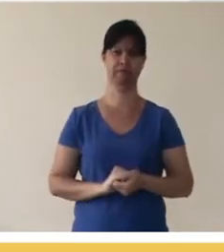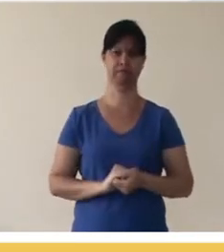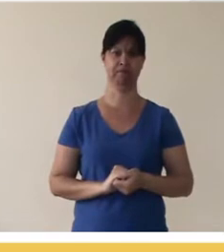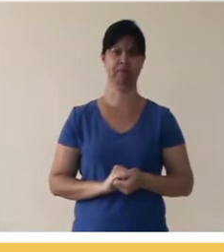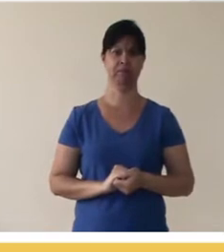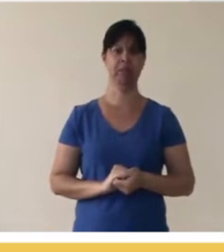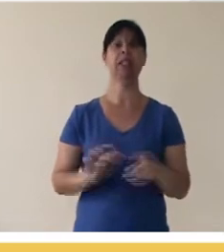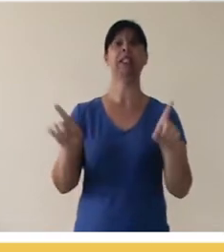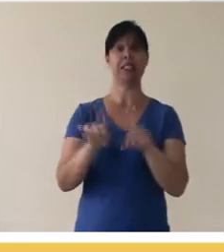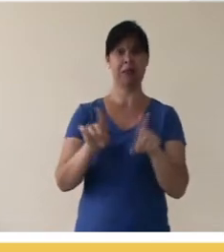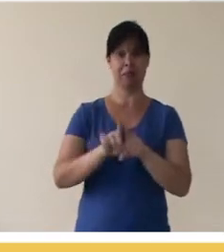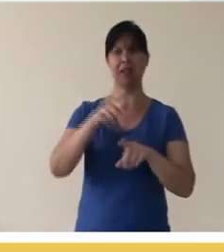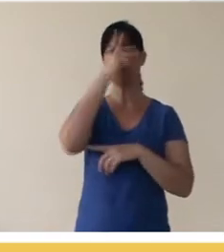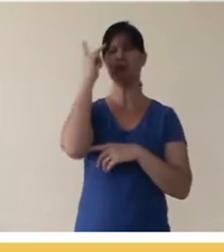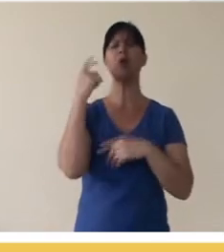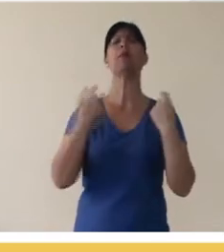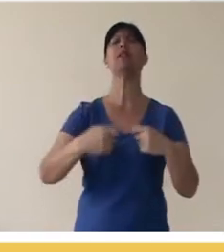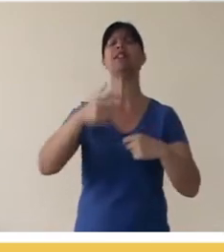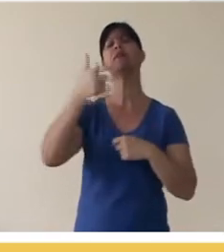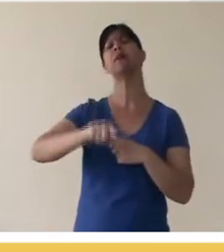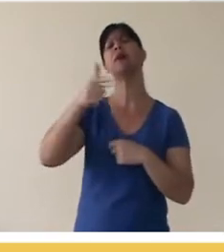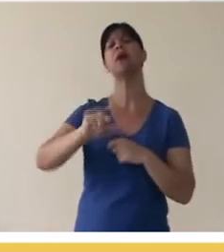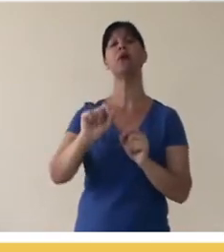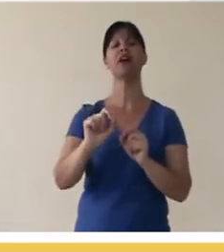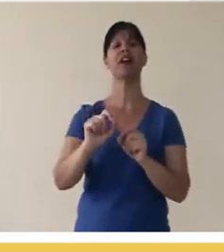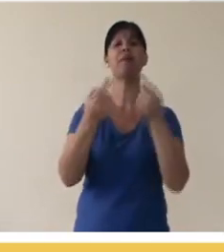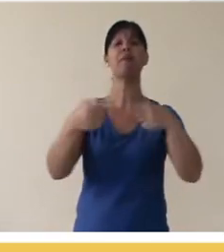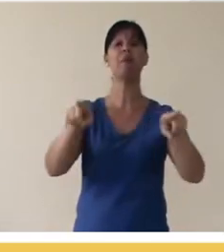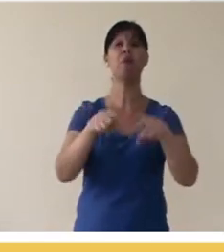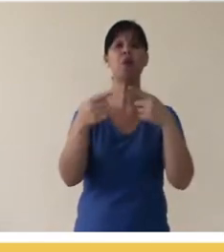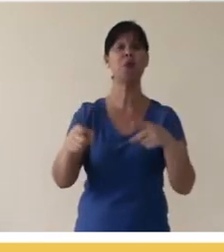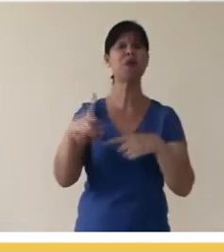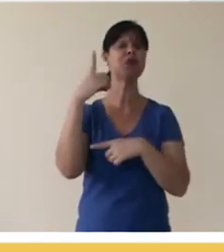One of the things that people need most is music for soundtracks, for